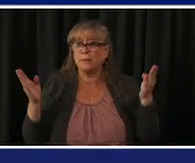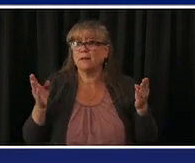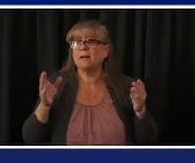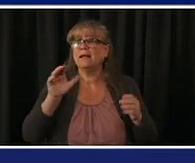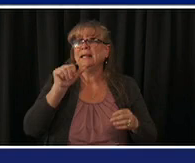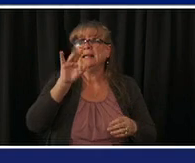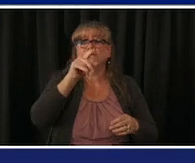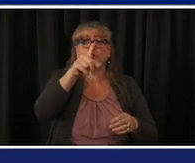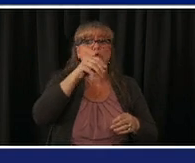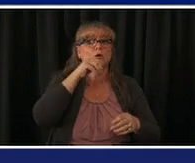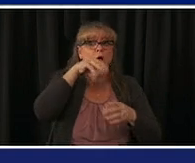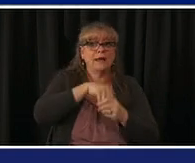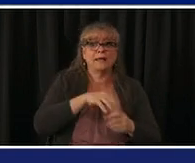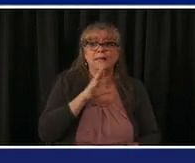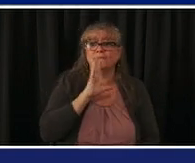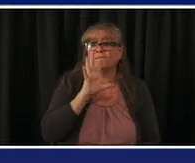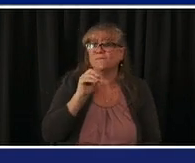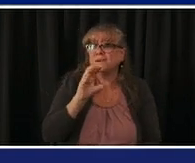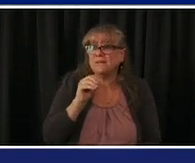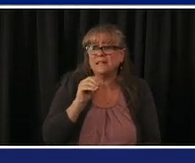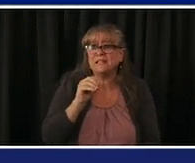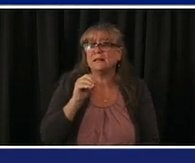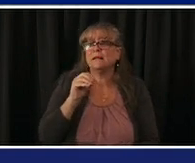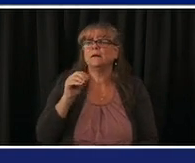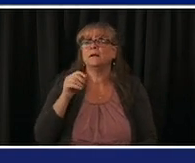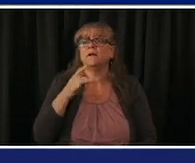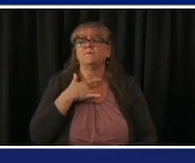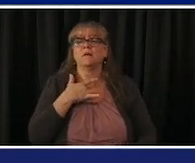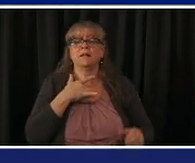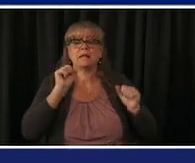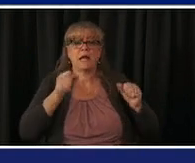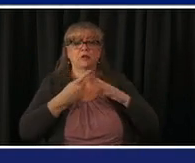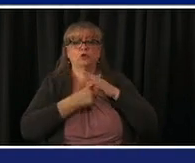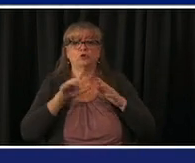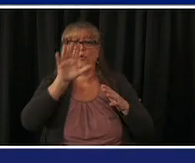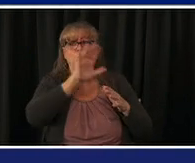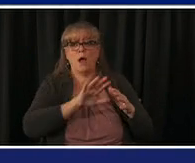be a week or two before you can get an appointment uh and some will take even longer as we indicated